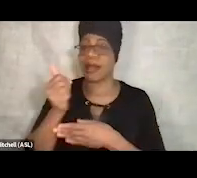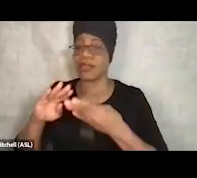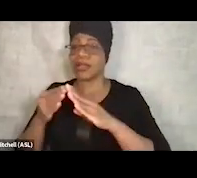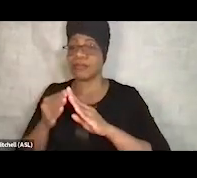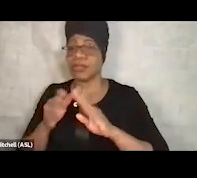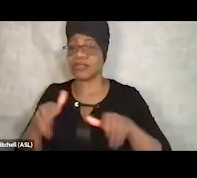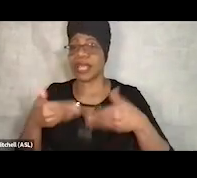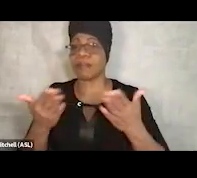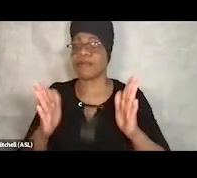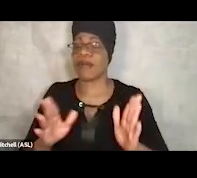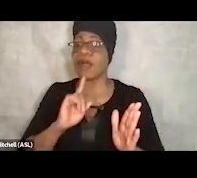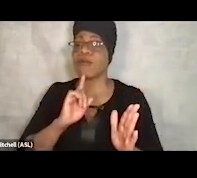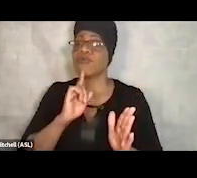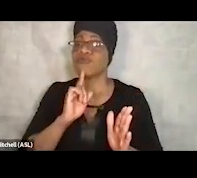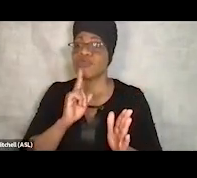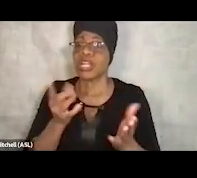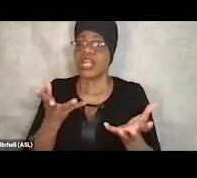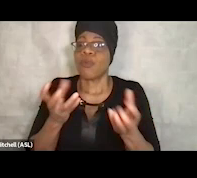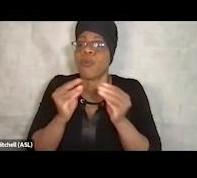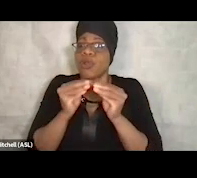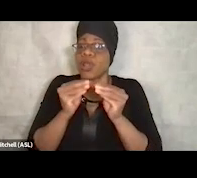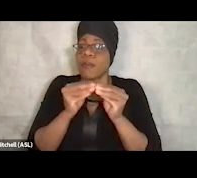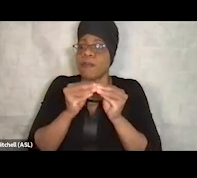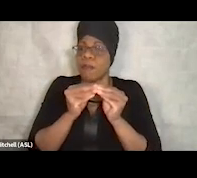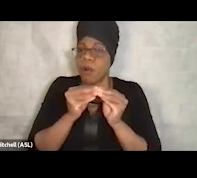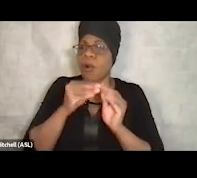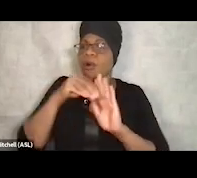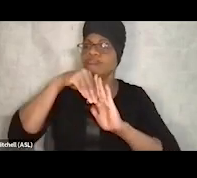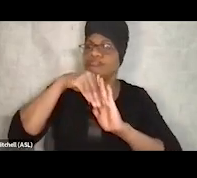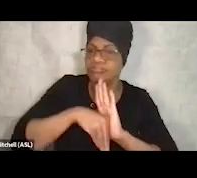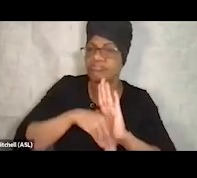for a more robust rehousing infrastructure,